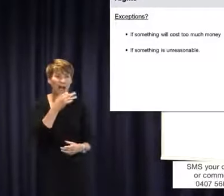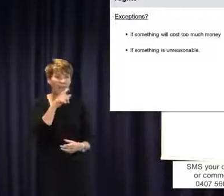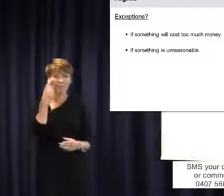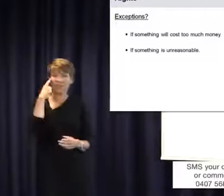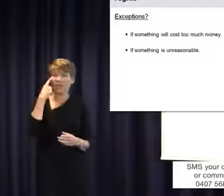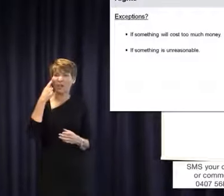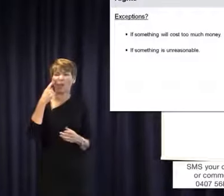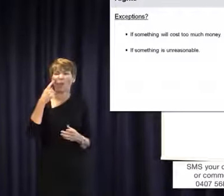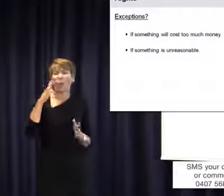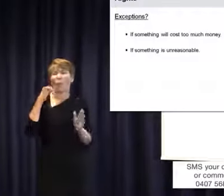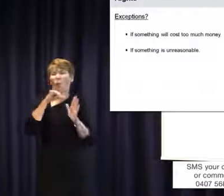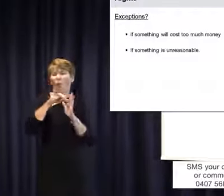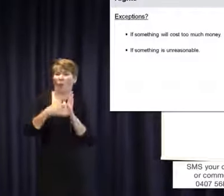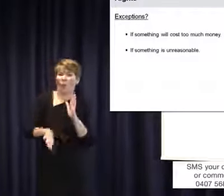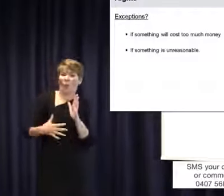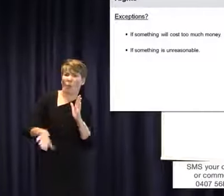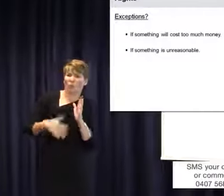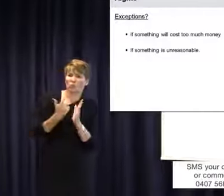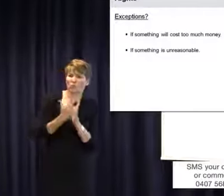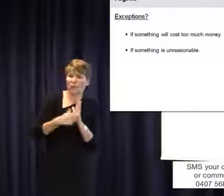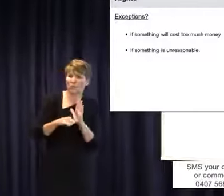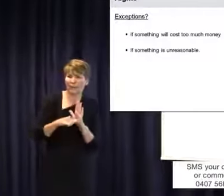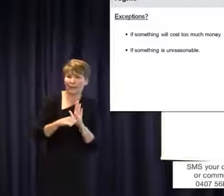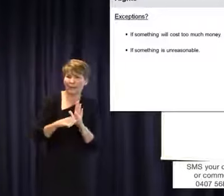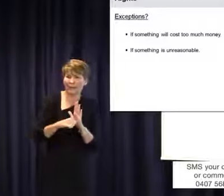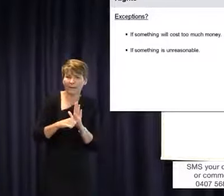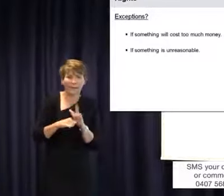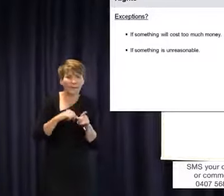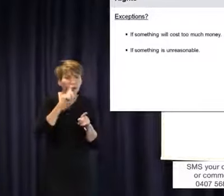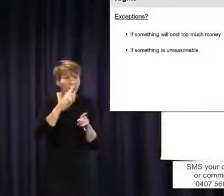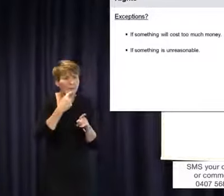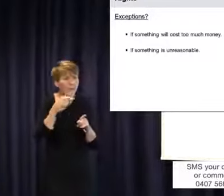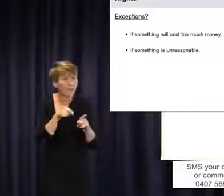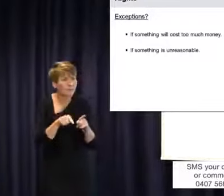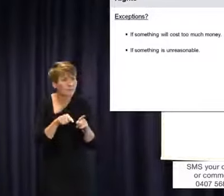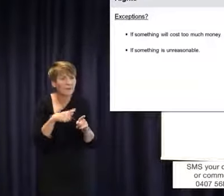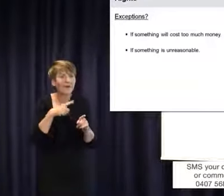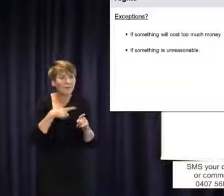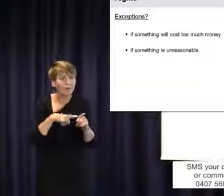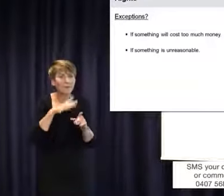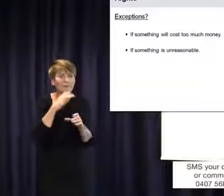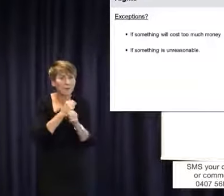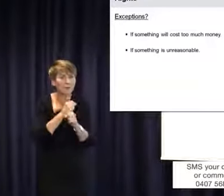the case in a government school because they are the state of Victoria. While it is no